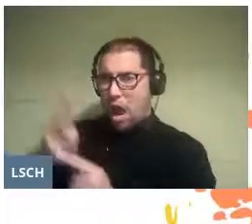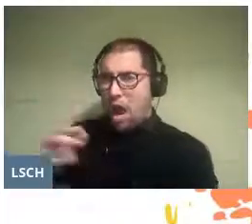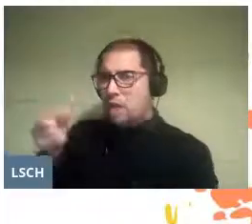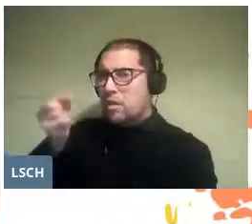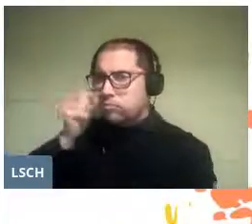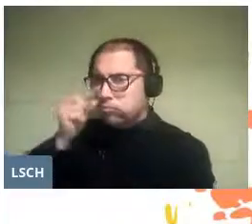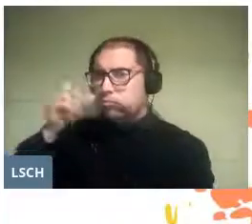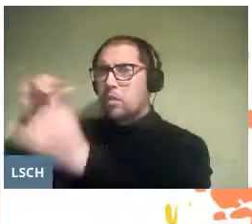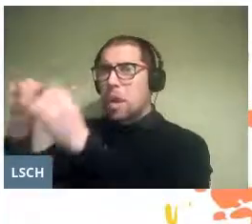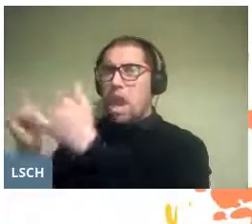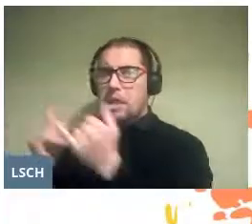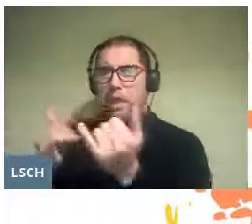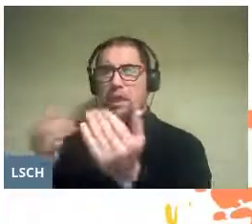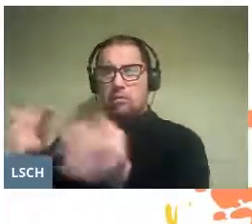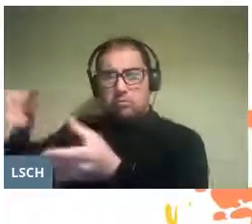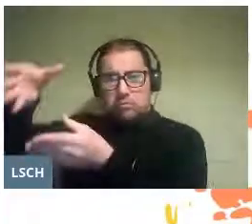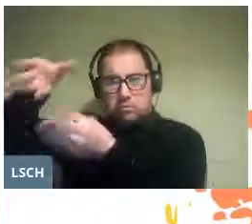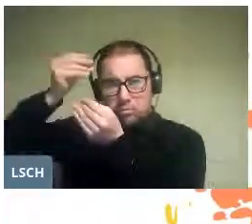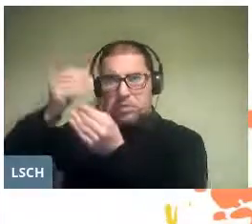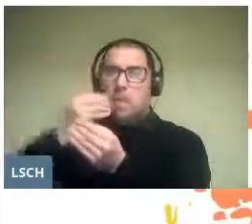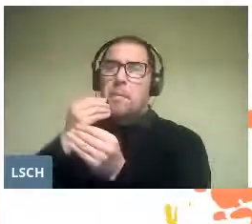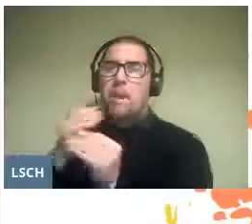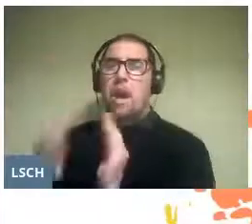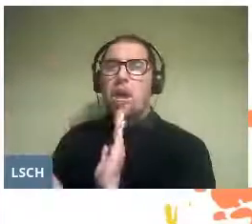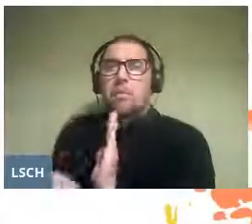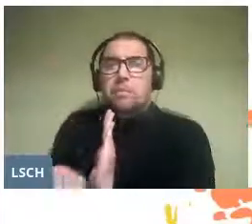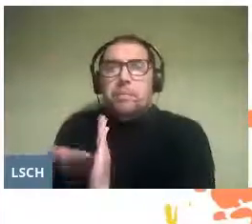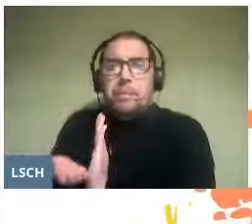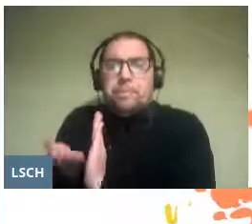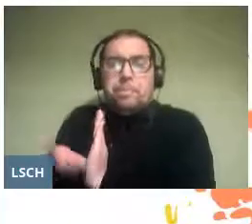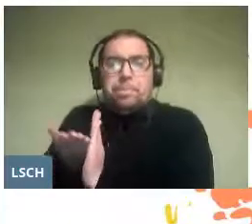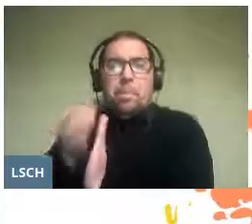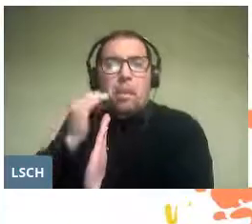that can also contribute to the construction